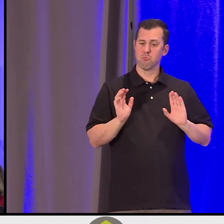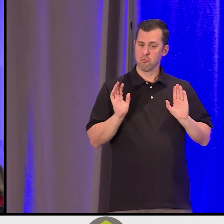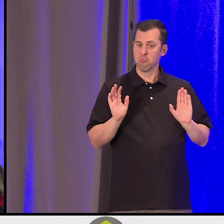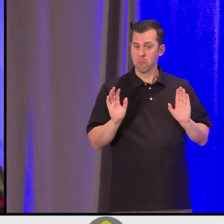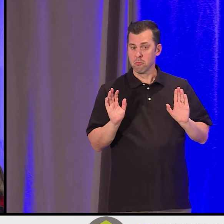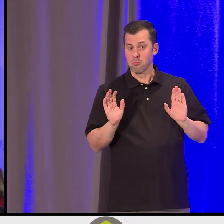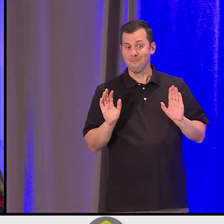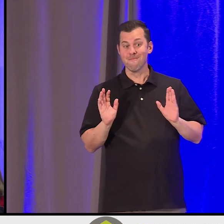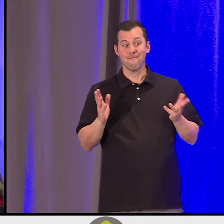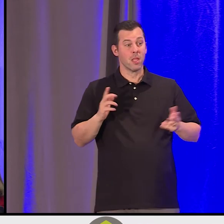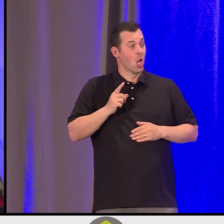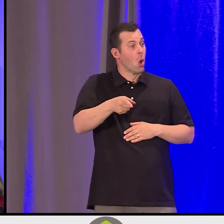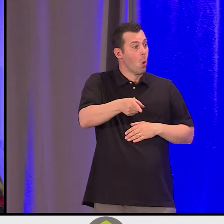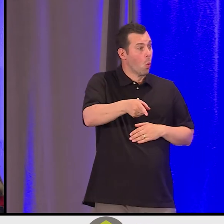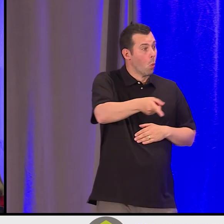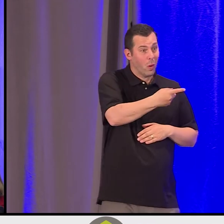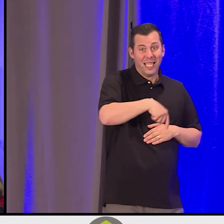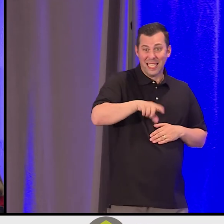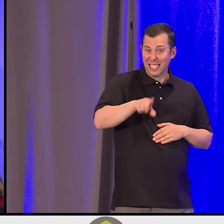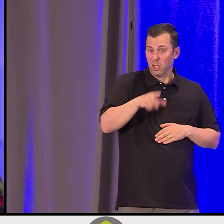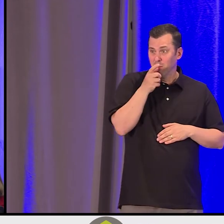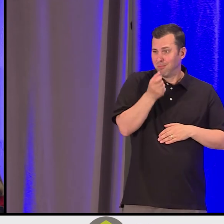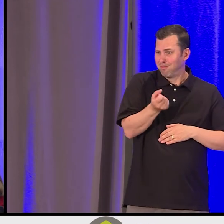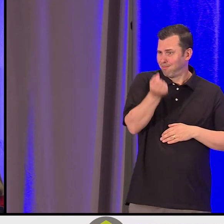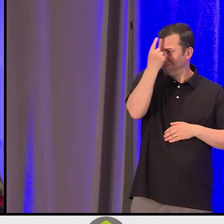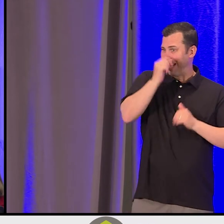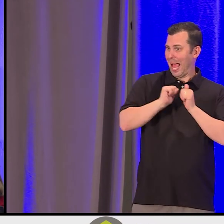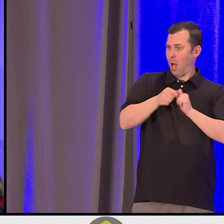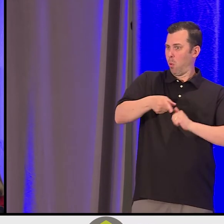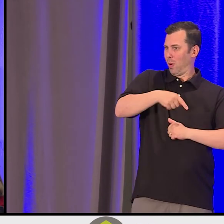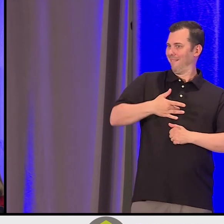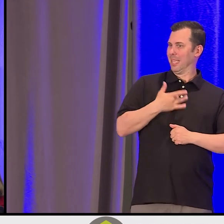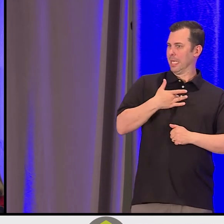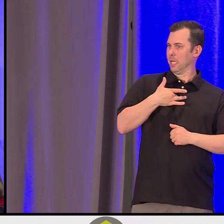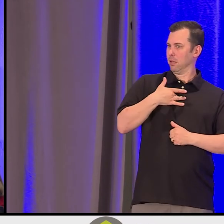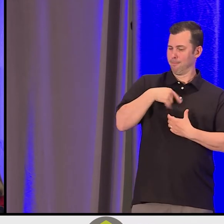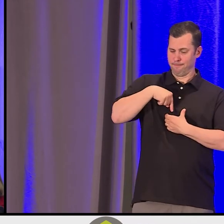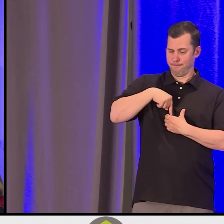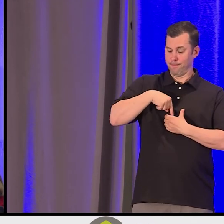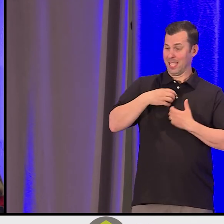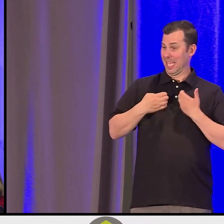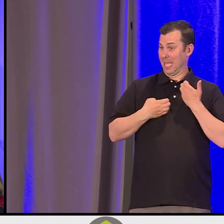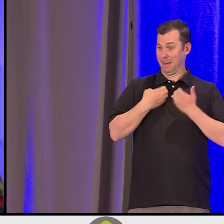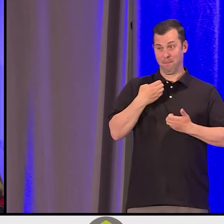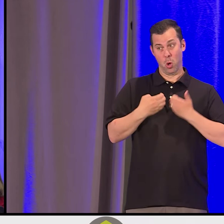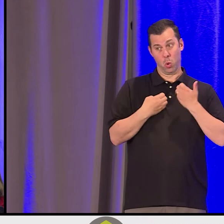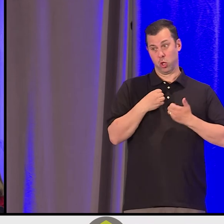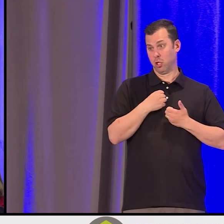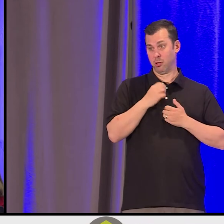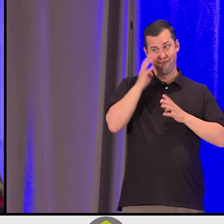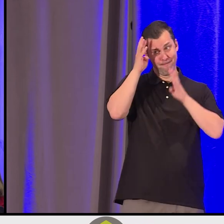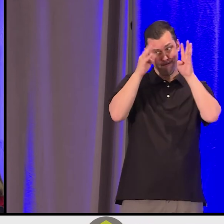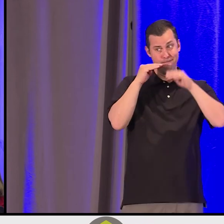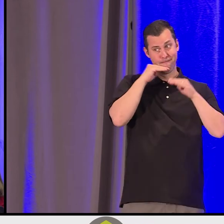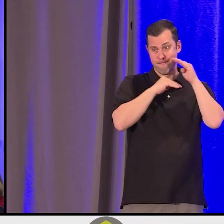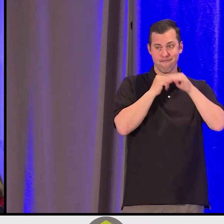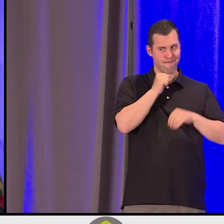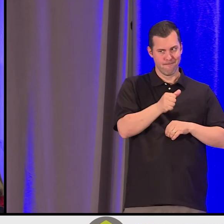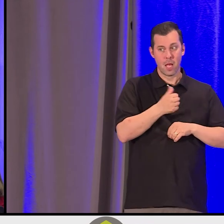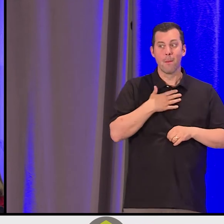calls for us to understand how it is that we feel, and emotions don't lie. My thoughts might, but the emotions don't.